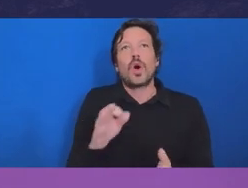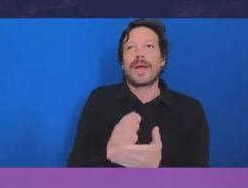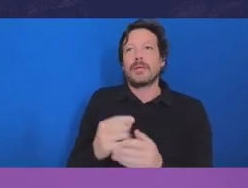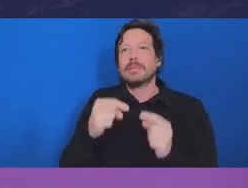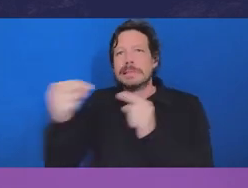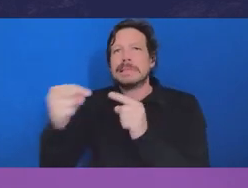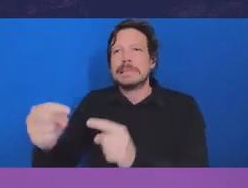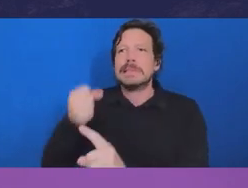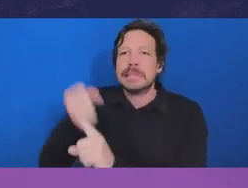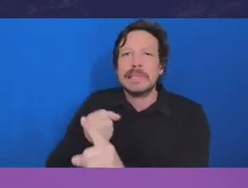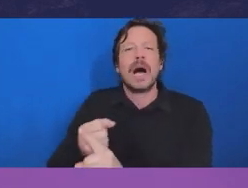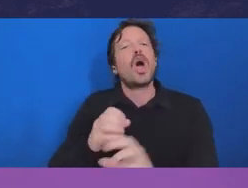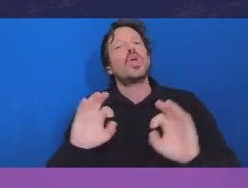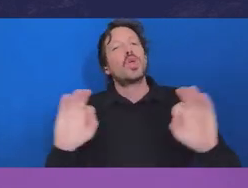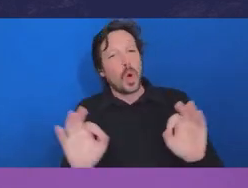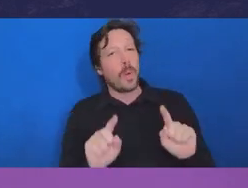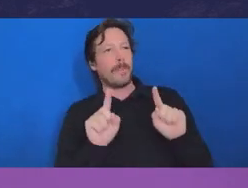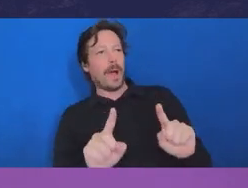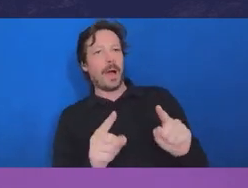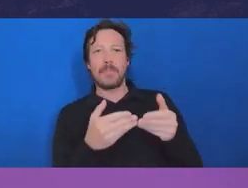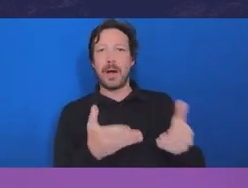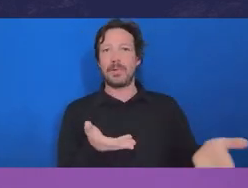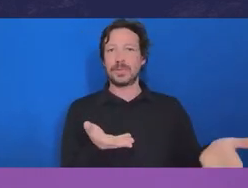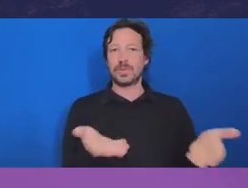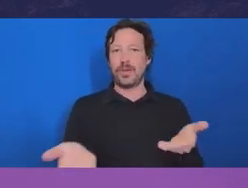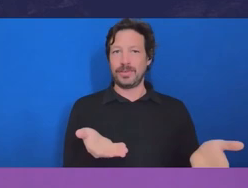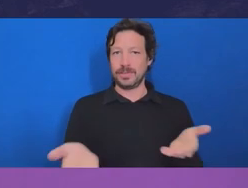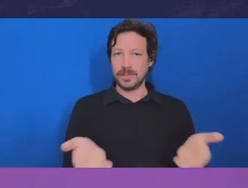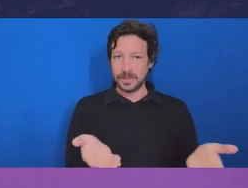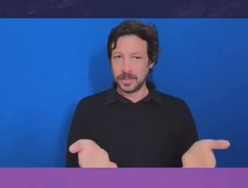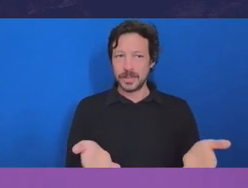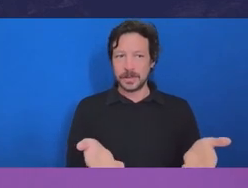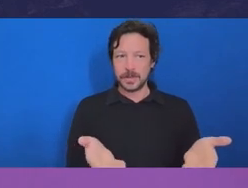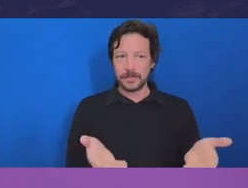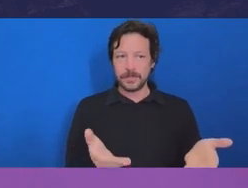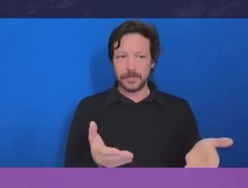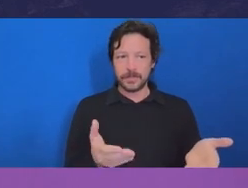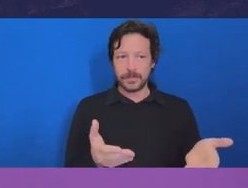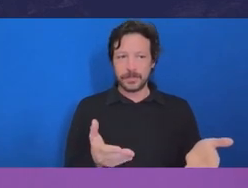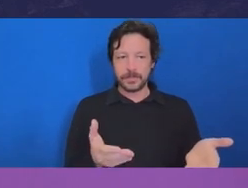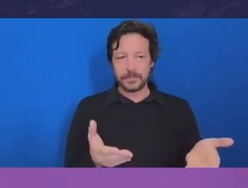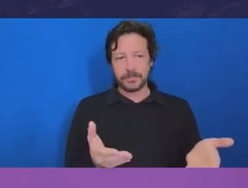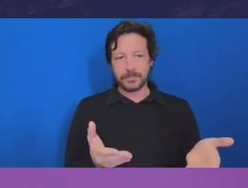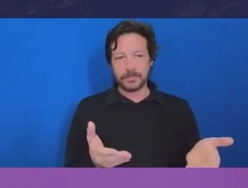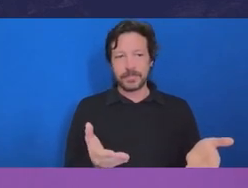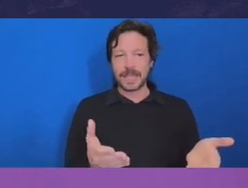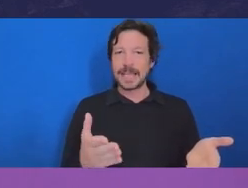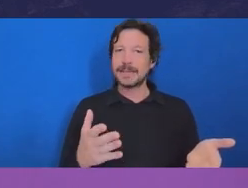to be mindful as a public servant that if you haven't had, if the government hasn't had the benefit of the advice before the decision,